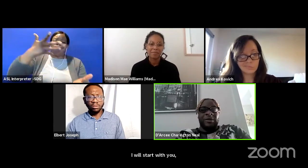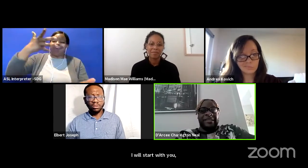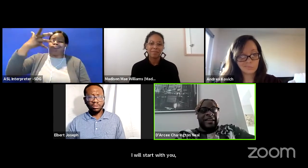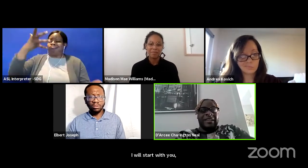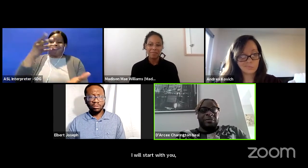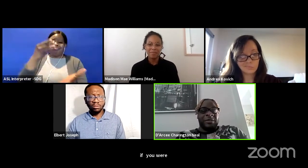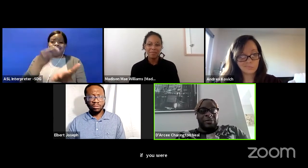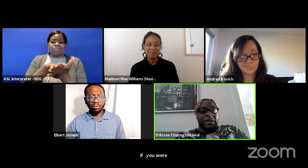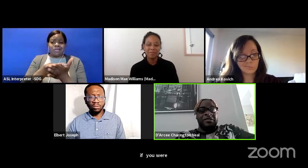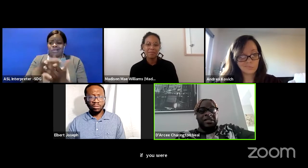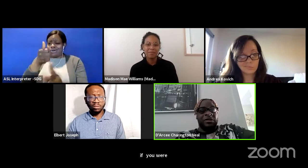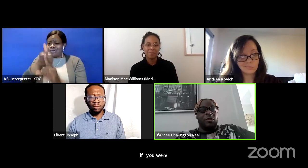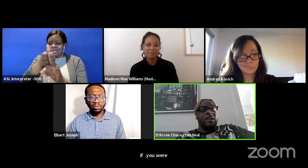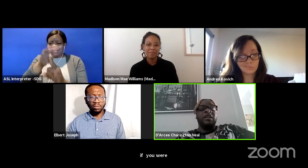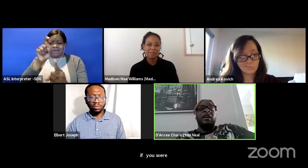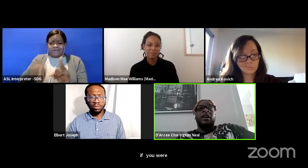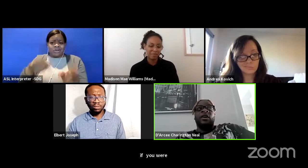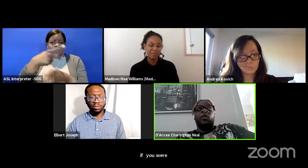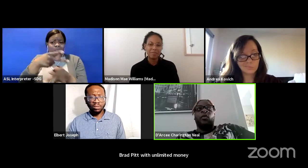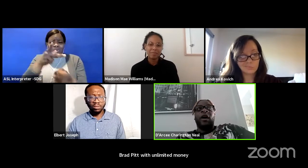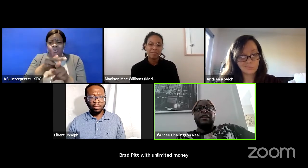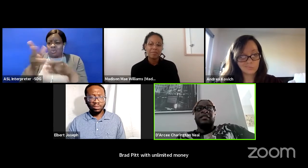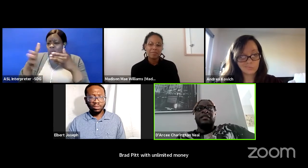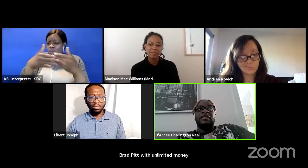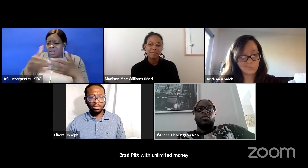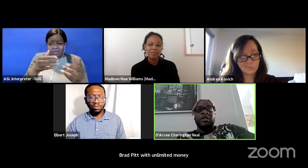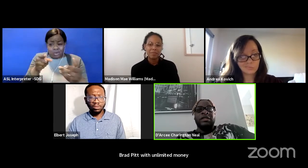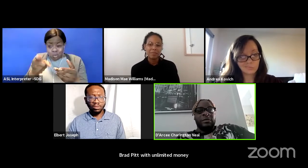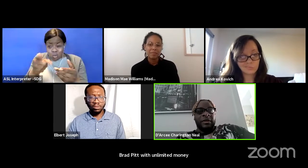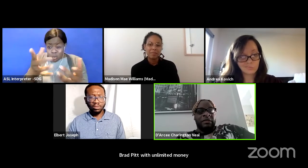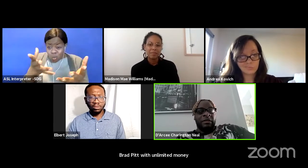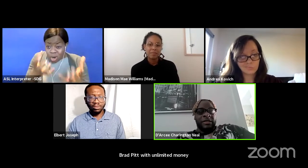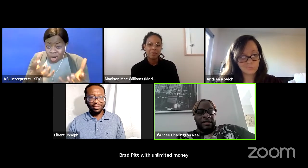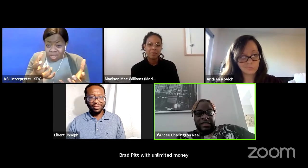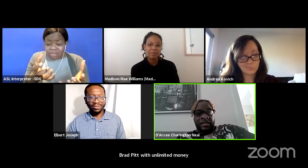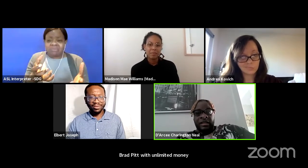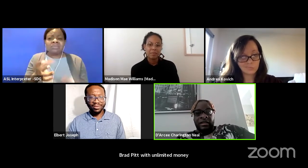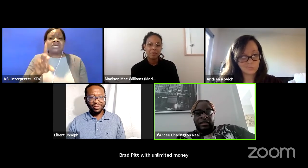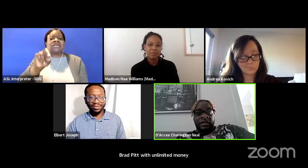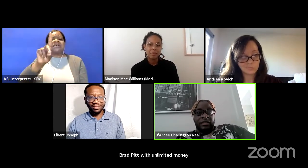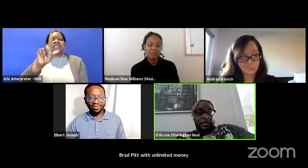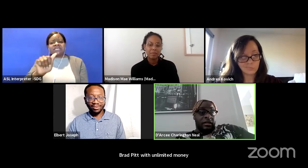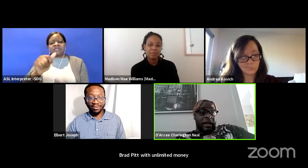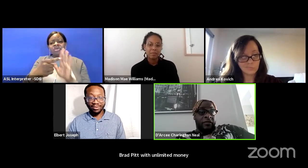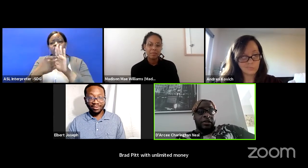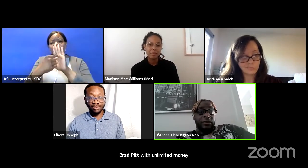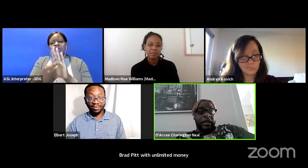you could executive producer, whatever show you wanted what would disability representation look like for you?